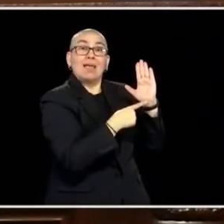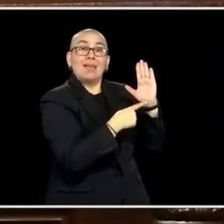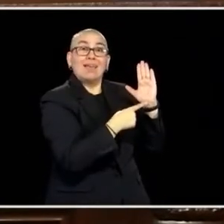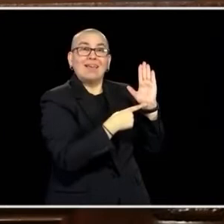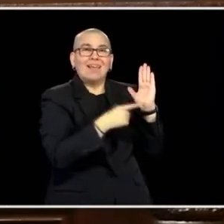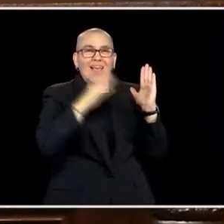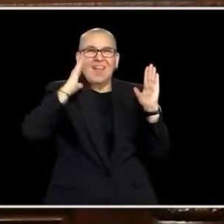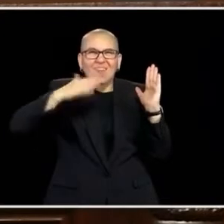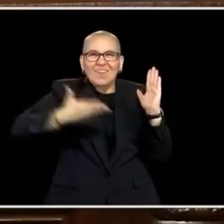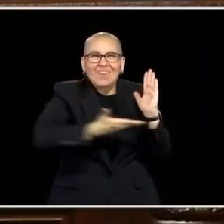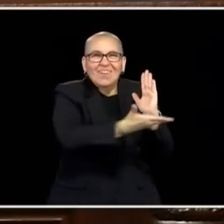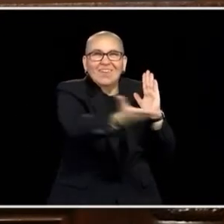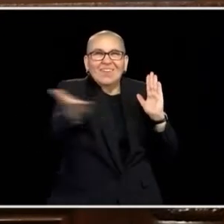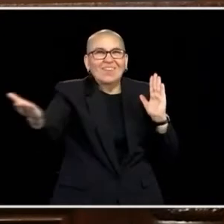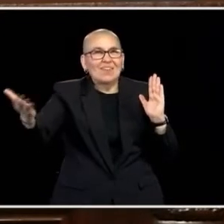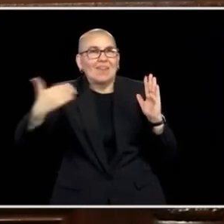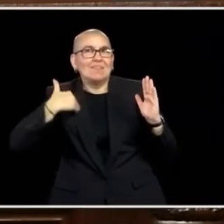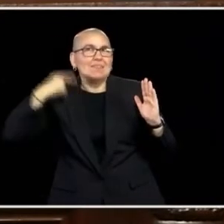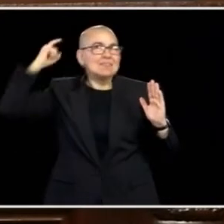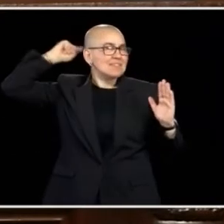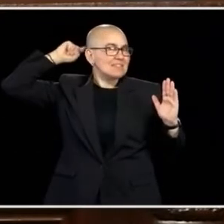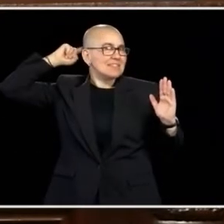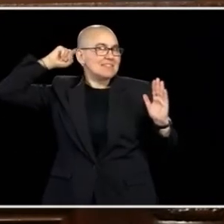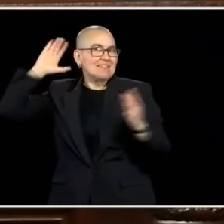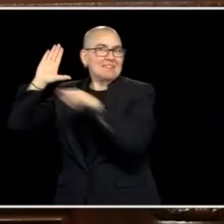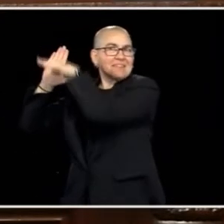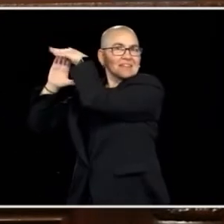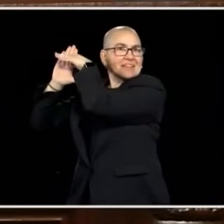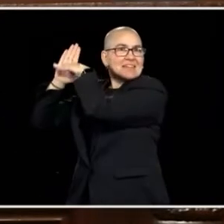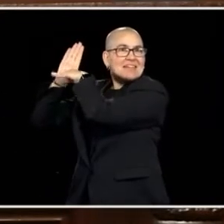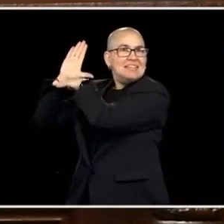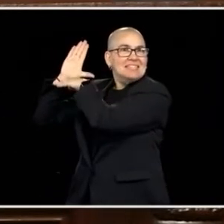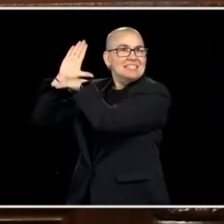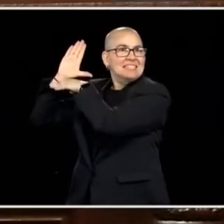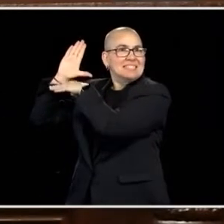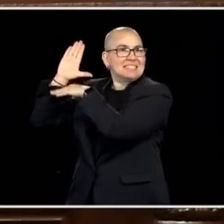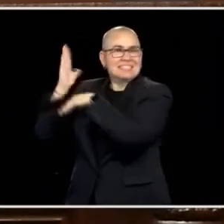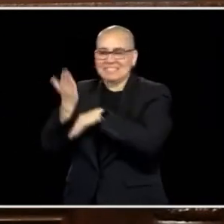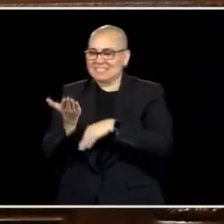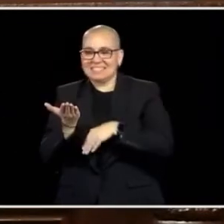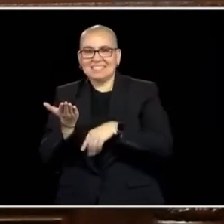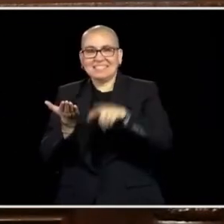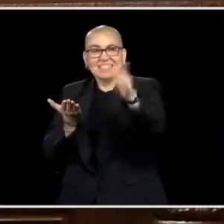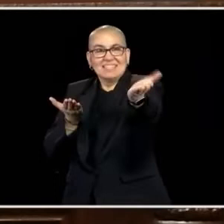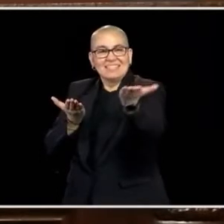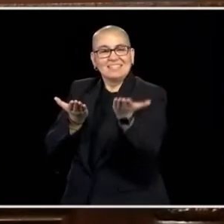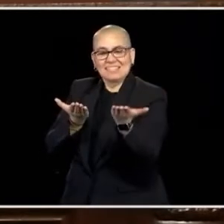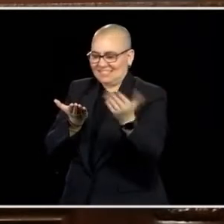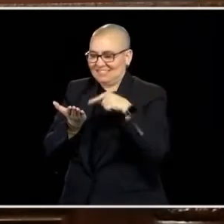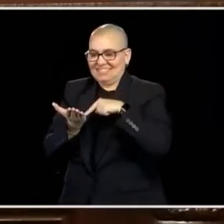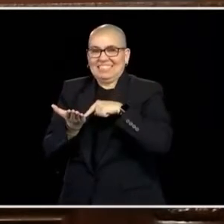THAT'S GOING TO MAKE US TALK ABOUT THINGS THAT ARE UNCOMFORTABLE. AND I KNOW THAT THERE IS THE TEMPTATION TO CONTINUE TO GET